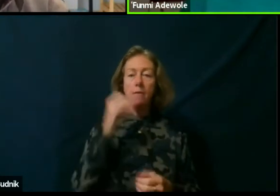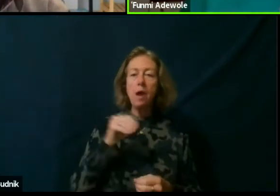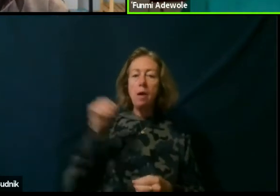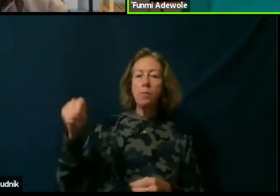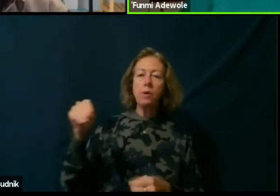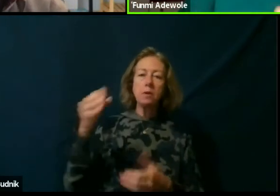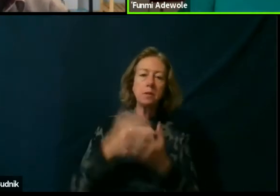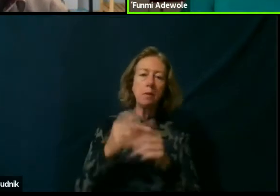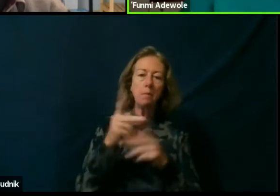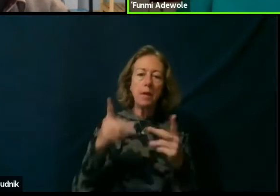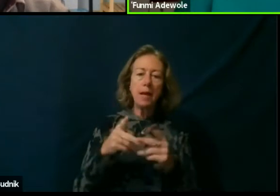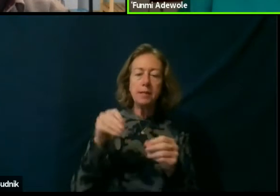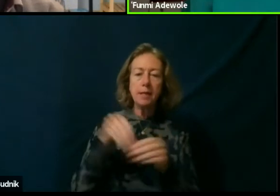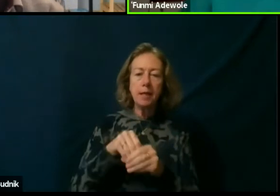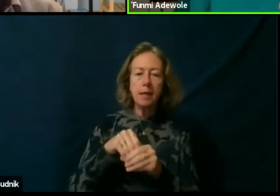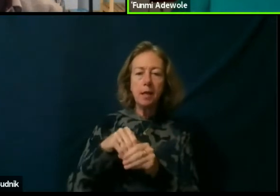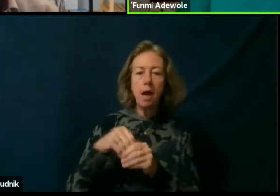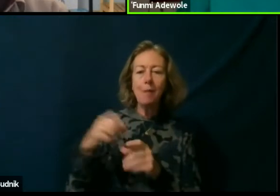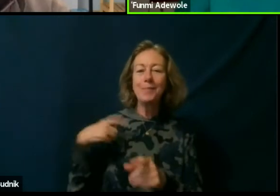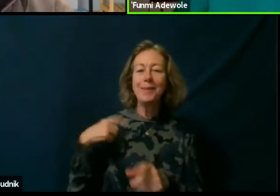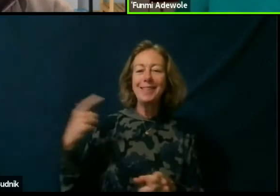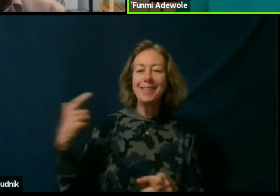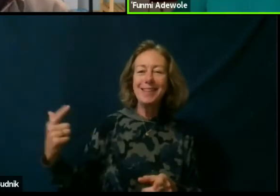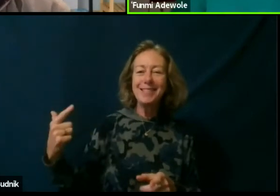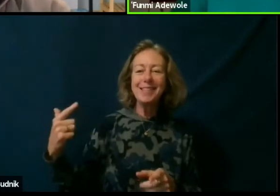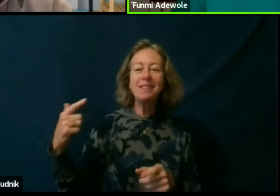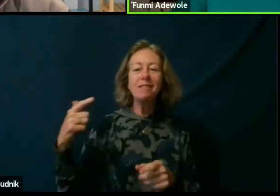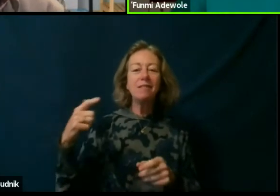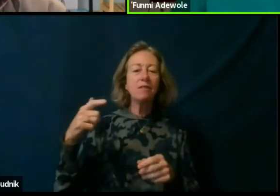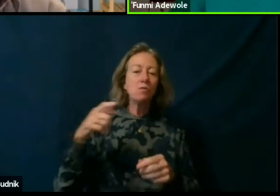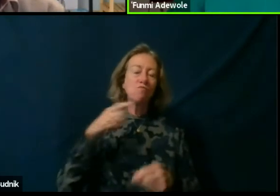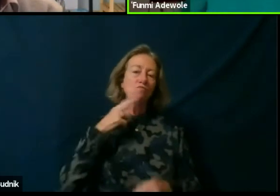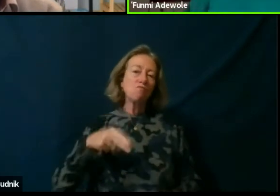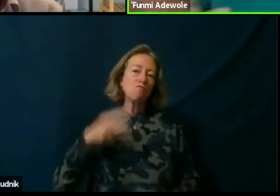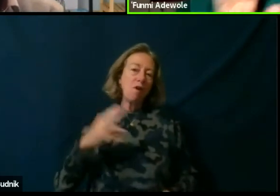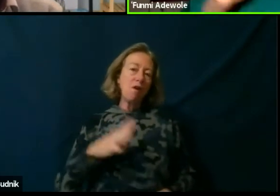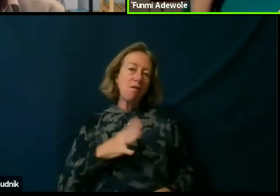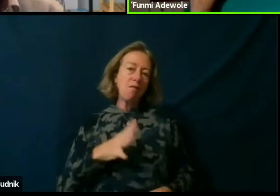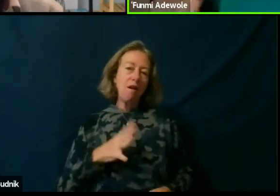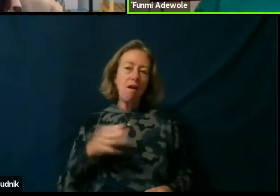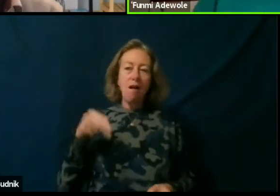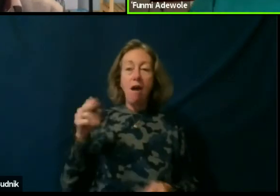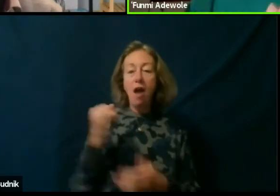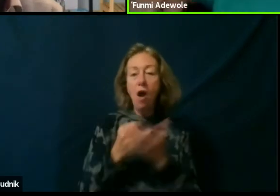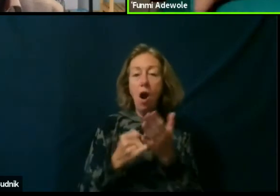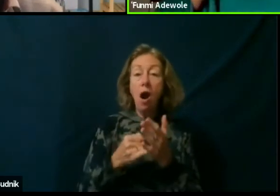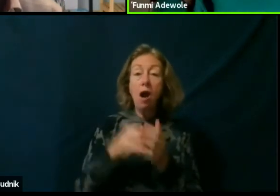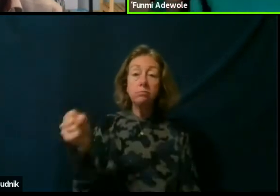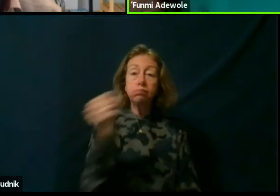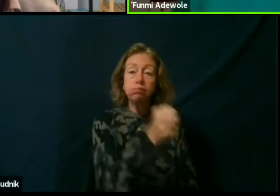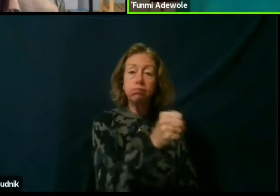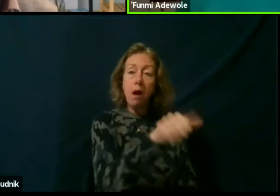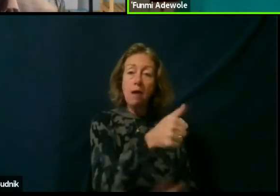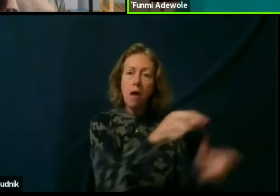they will say, oh, it's very high-class, high art. If I put in another venue, oh, it must be a theater piece